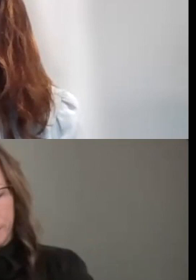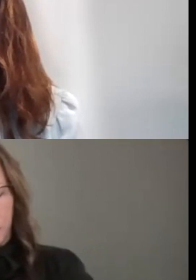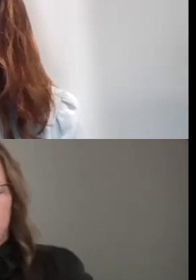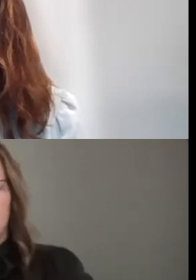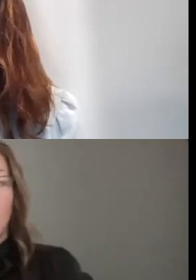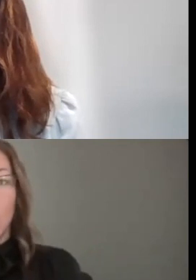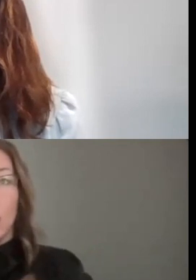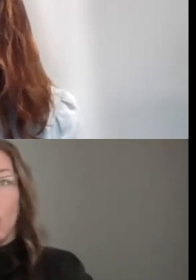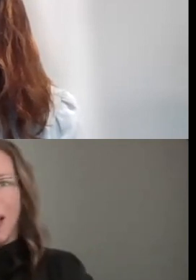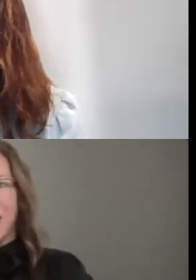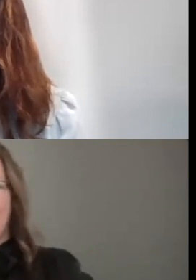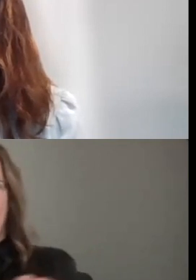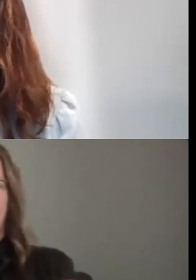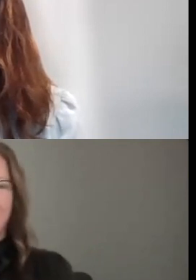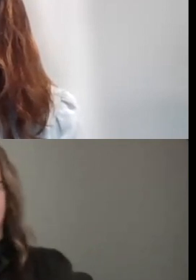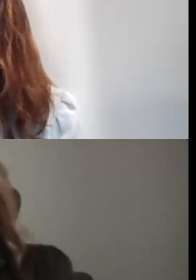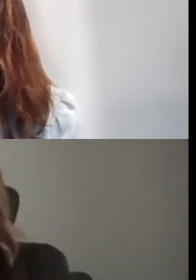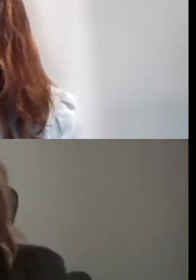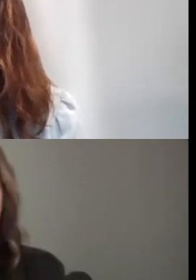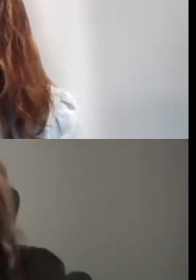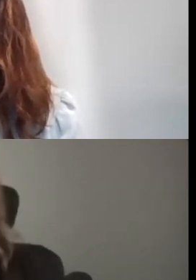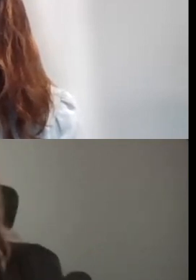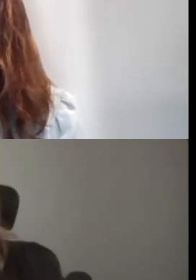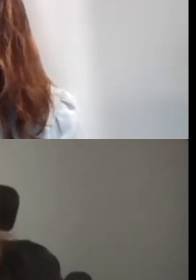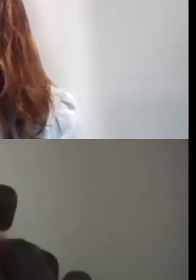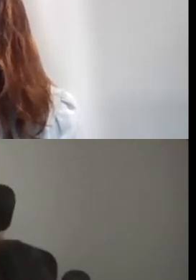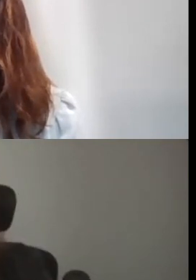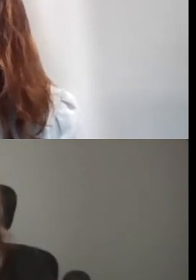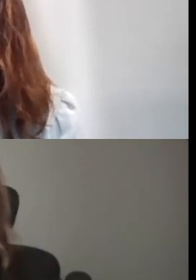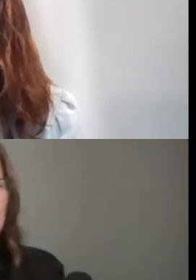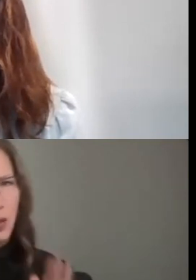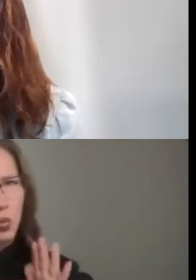TO BE GUESSING, LIKE IS THIS THE ARTIST THEY'VE CHOSEN OR IS THIS A REPRESENTATIVE SAMPLE